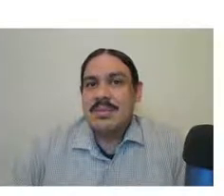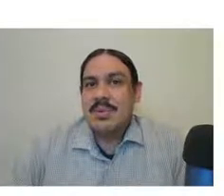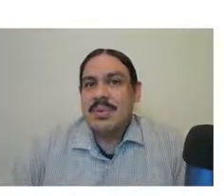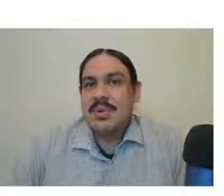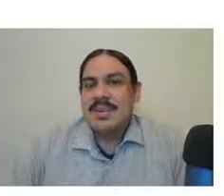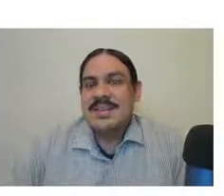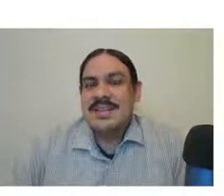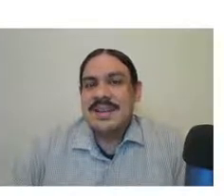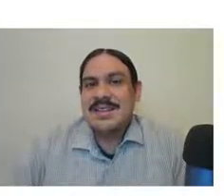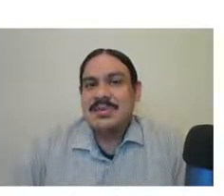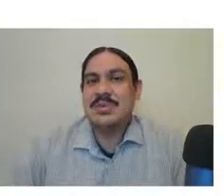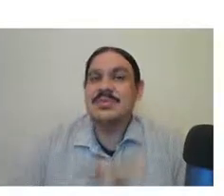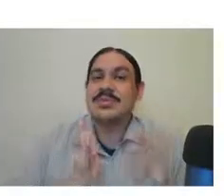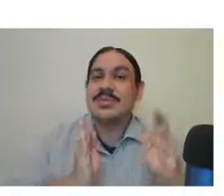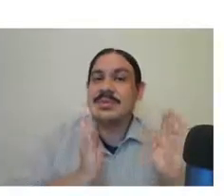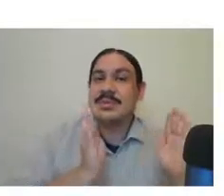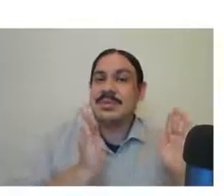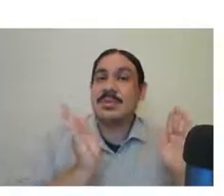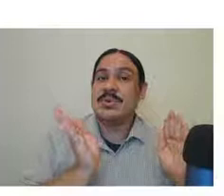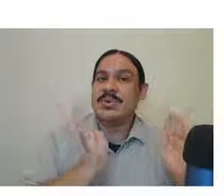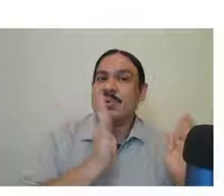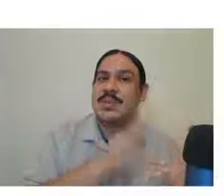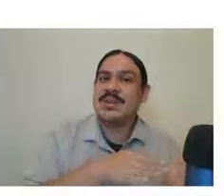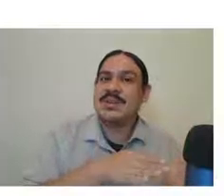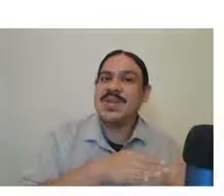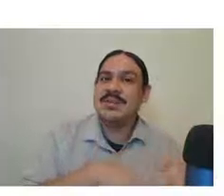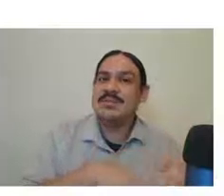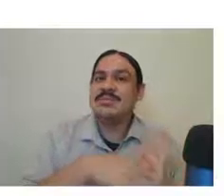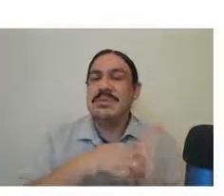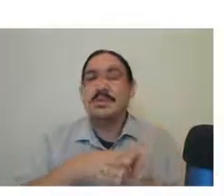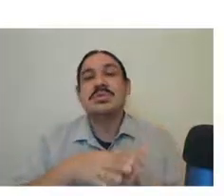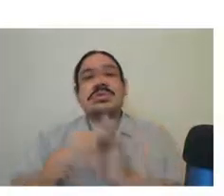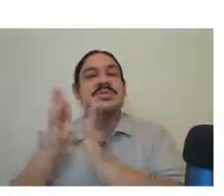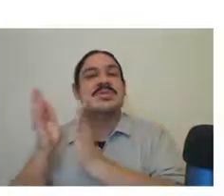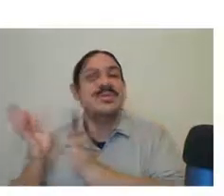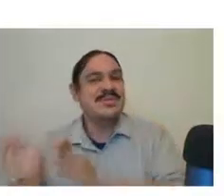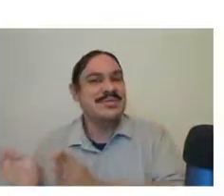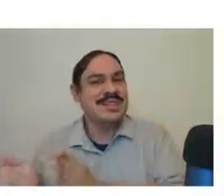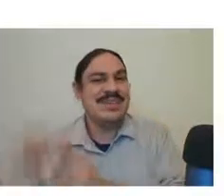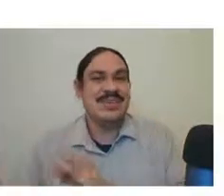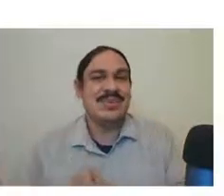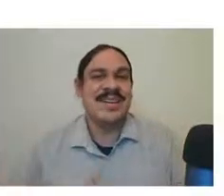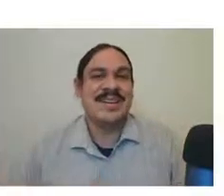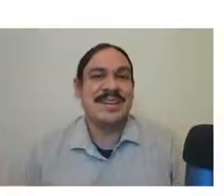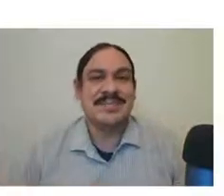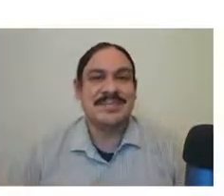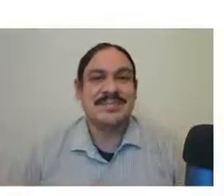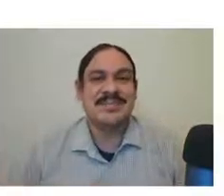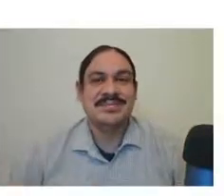most part the syntax that we use that we used for one modality we can also use to describe the other modality